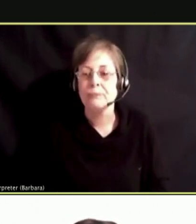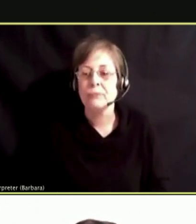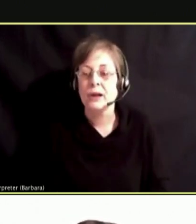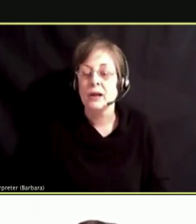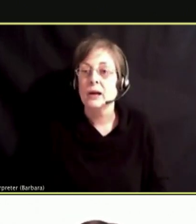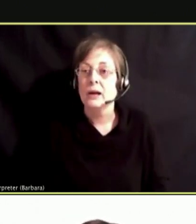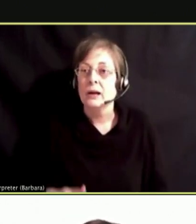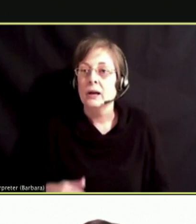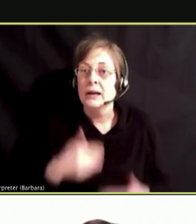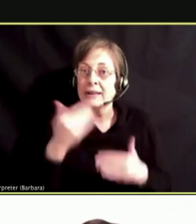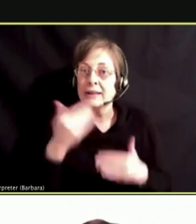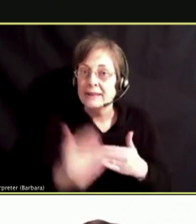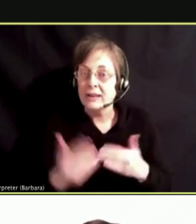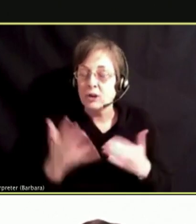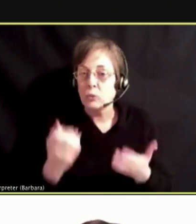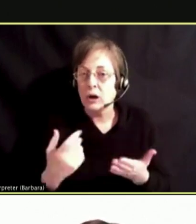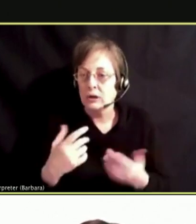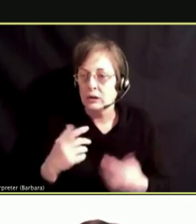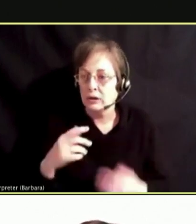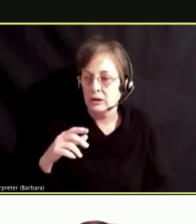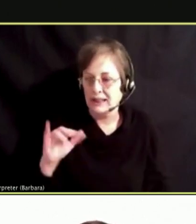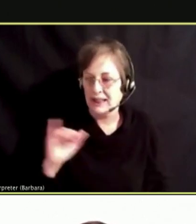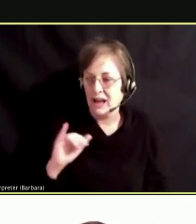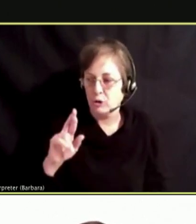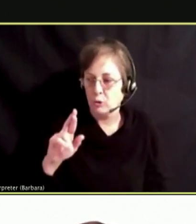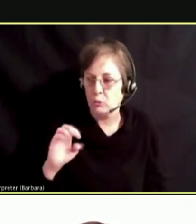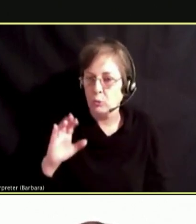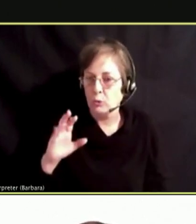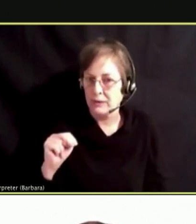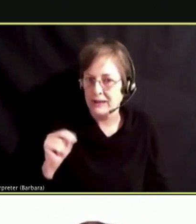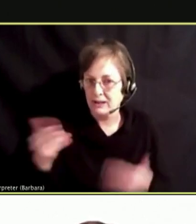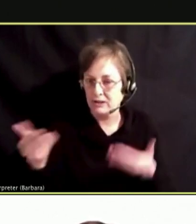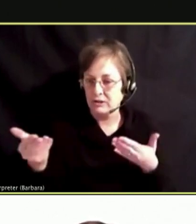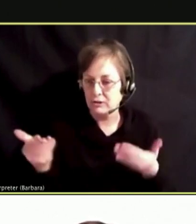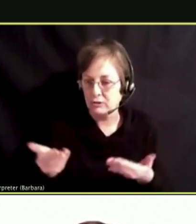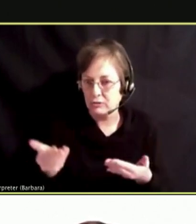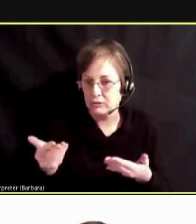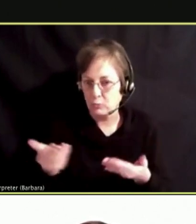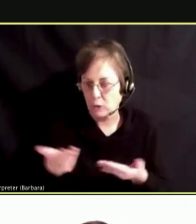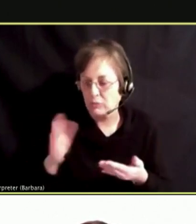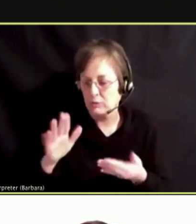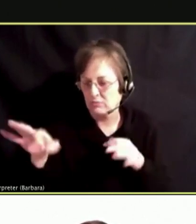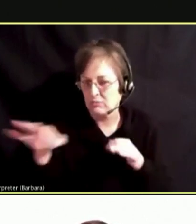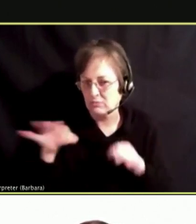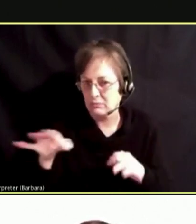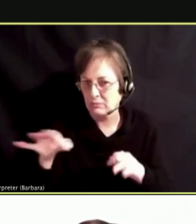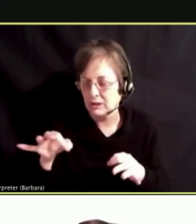RUBIN DESCRIBED IN HER WELCOME AN INITIATIVE WHERE STUDENTS PARTICIPATE IN A PROGRAM TO